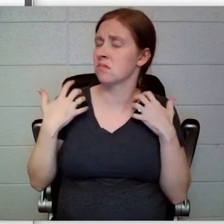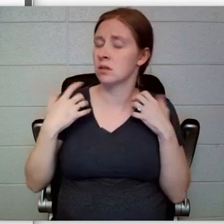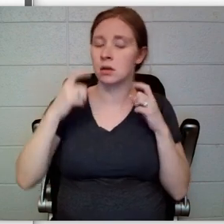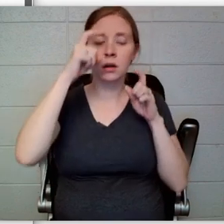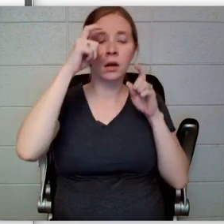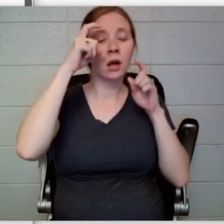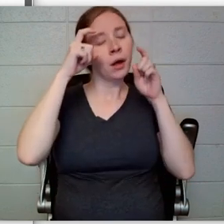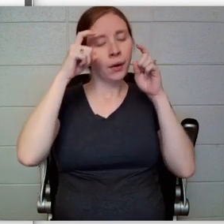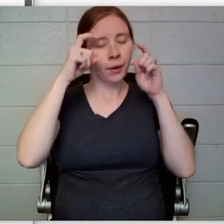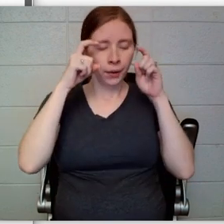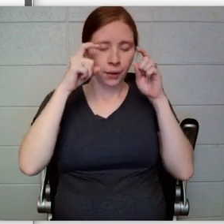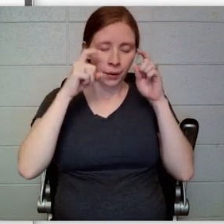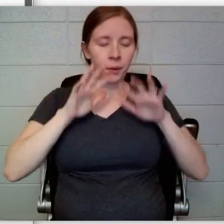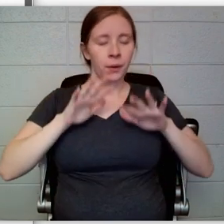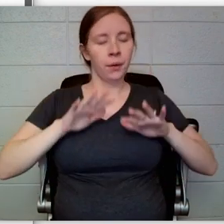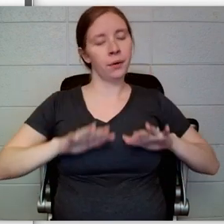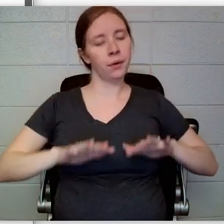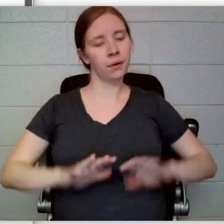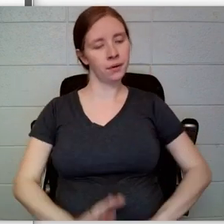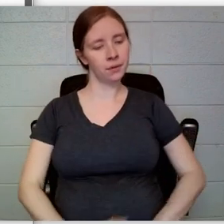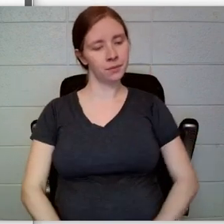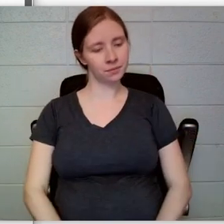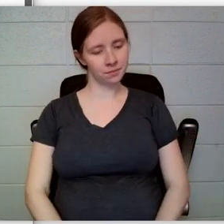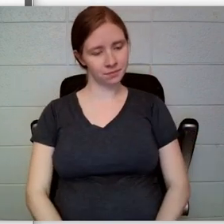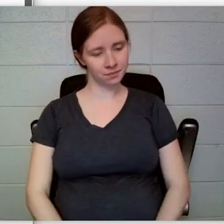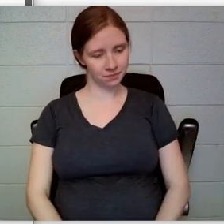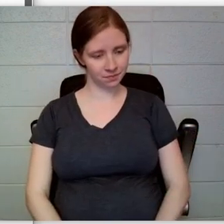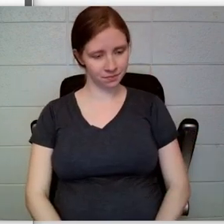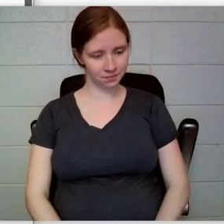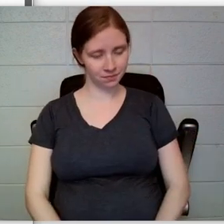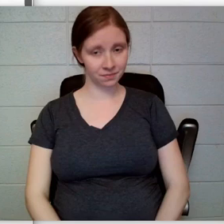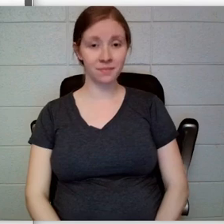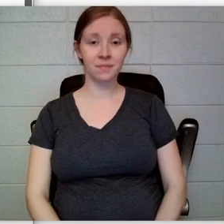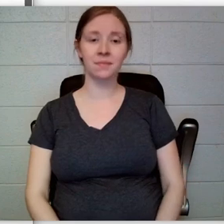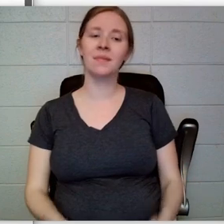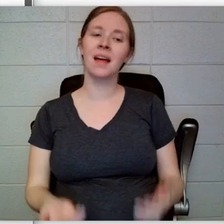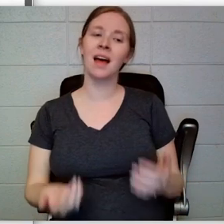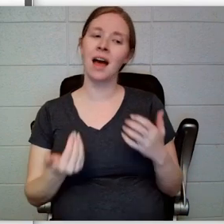forced himself to remain calm. “But I have such an important